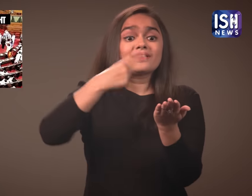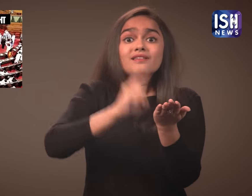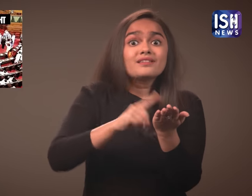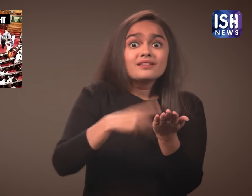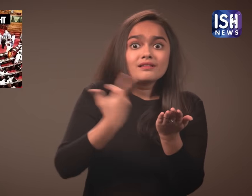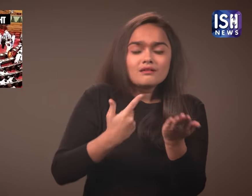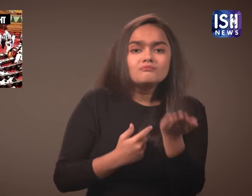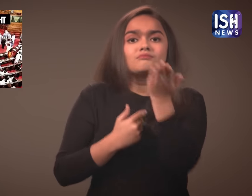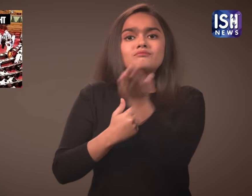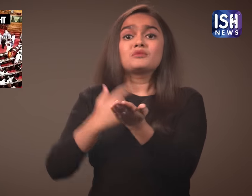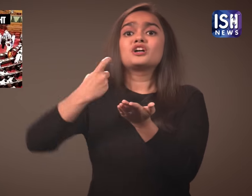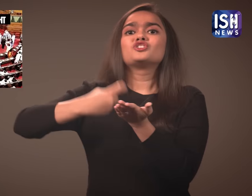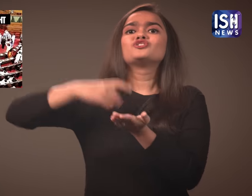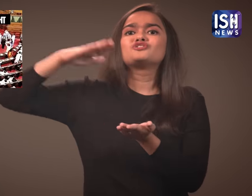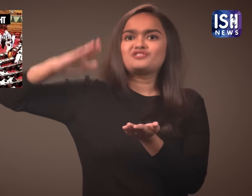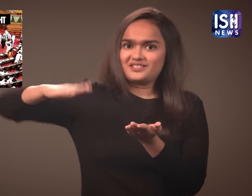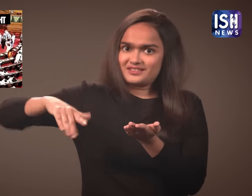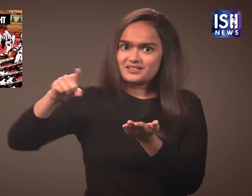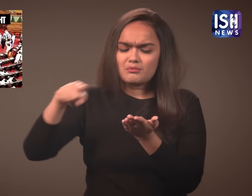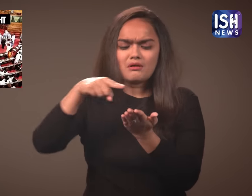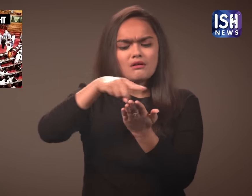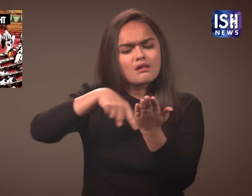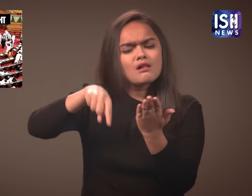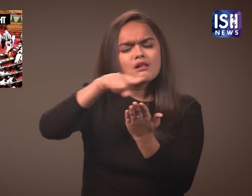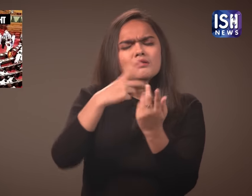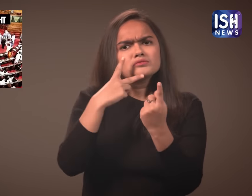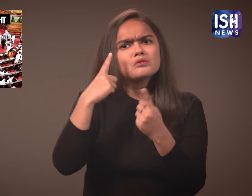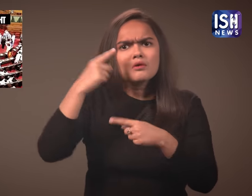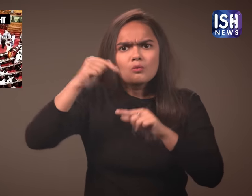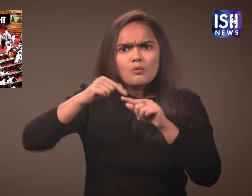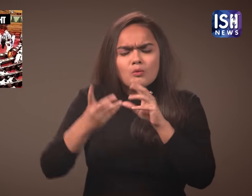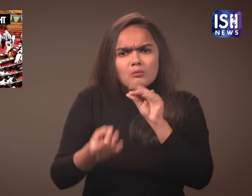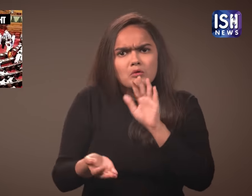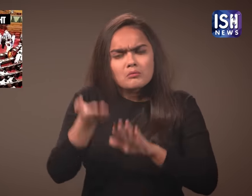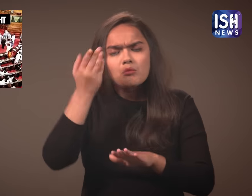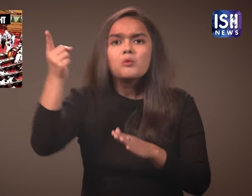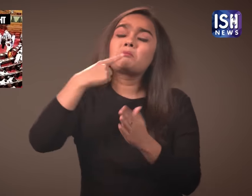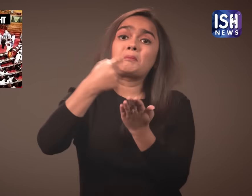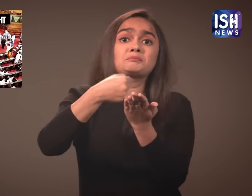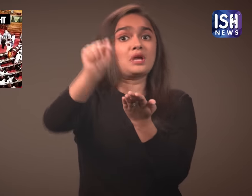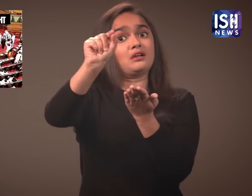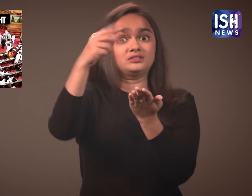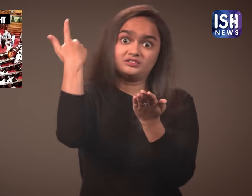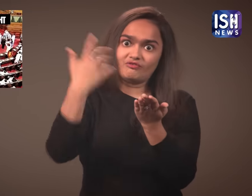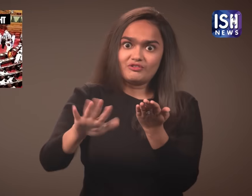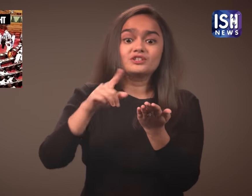It was then presented in the Rajya Sabha, where it was again passed by majority votes.